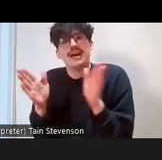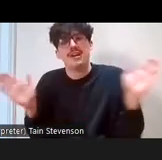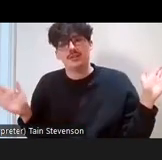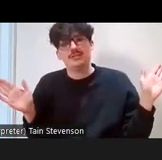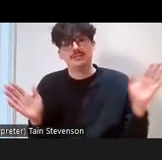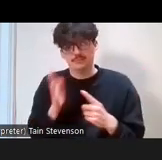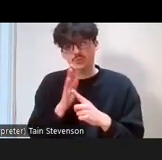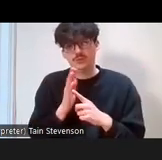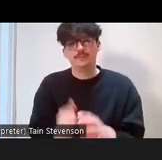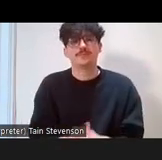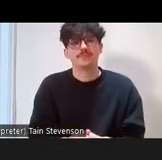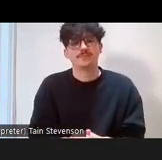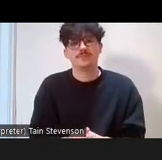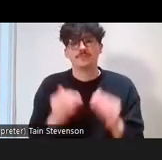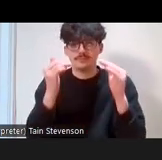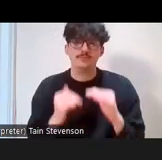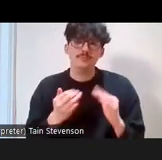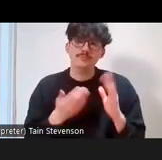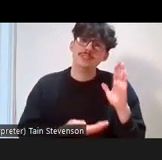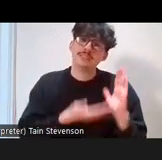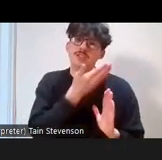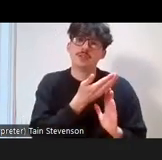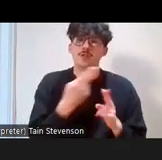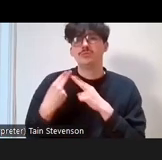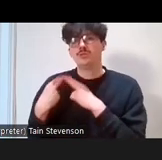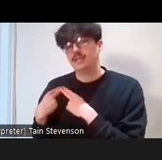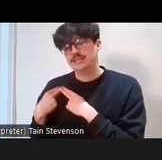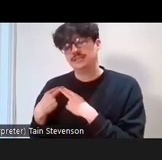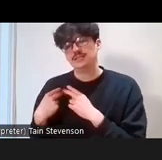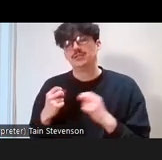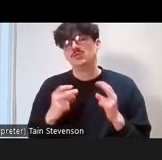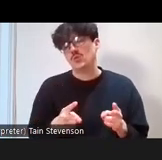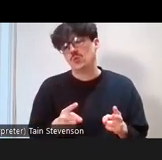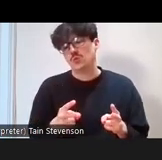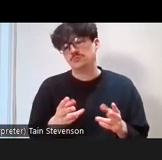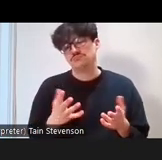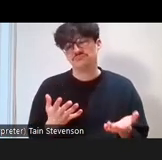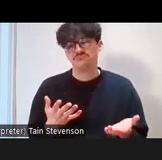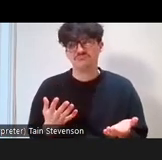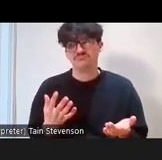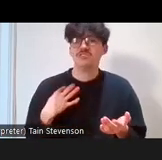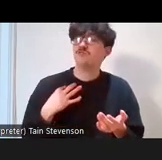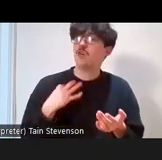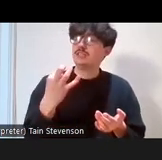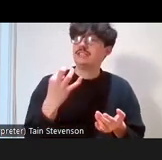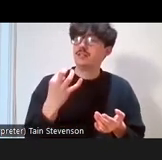Additional responsibilities. So this is, you know, volunteers might be also working alongside